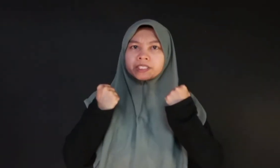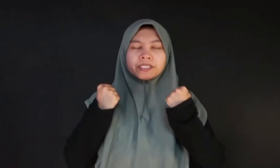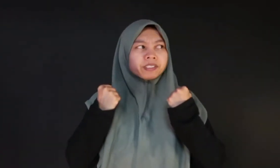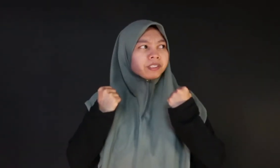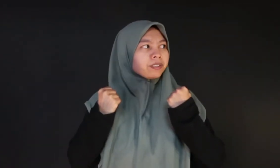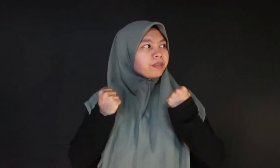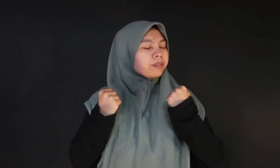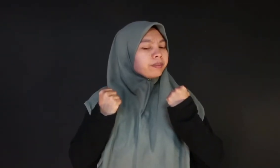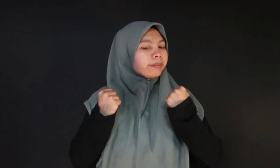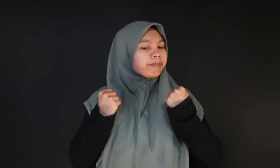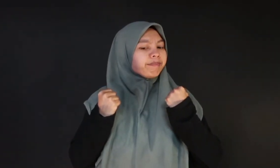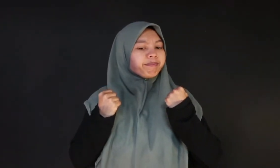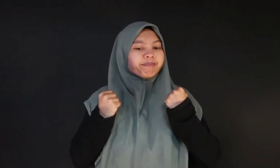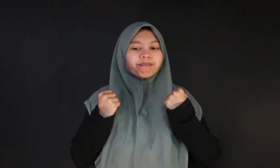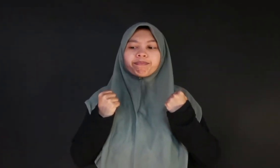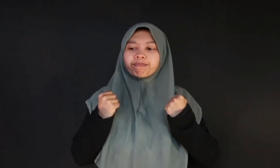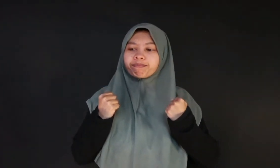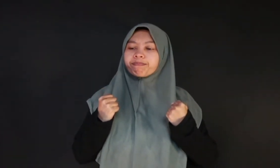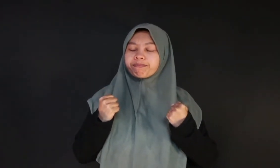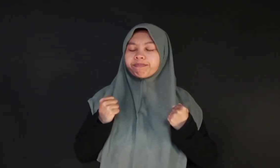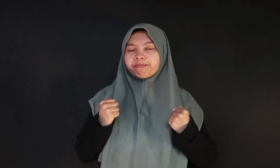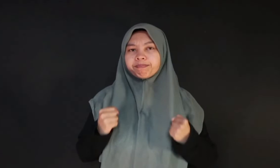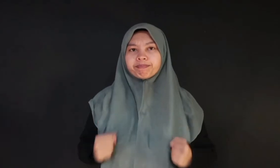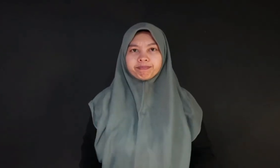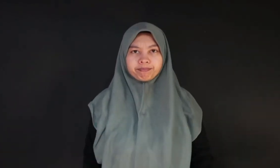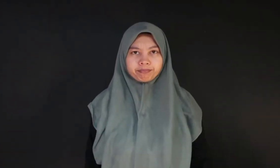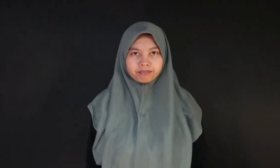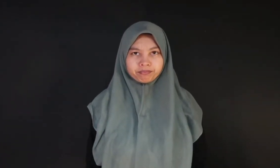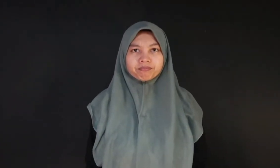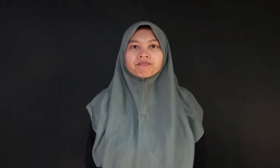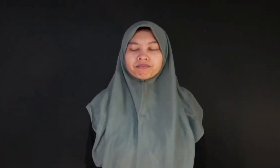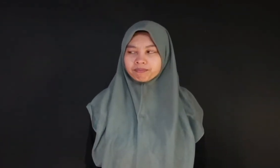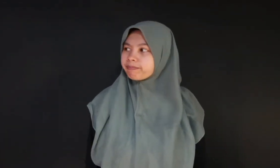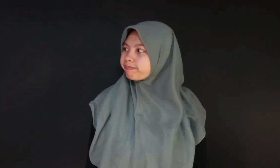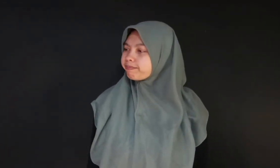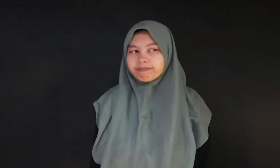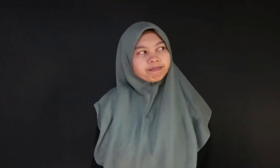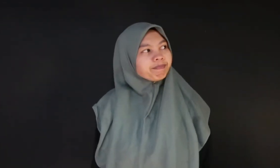Now I understand what I should do